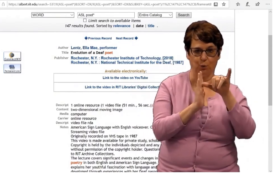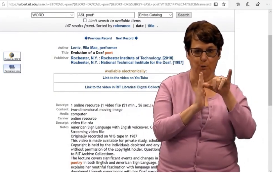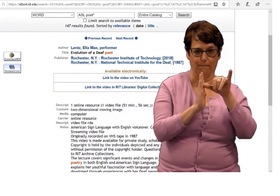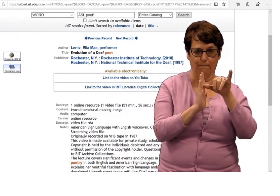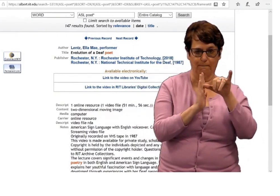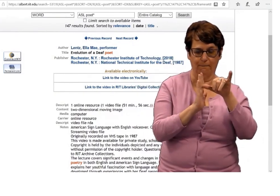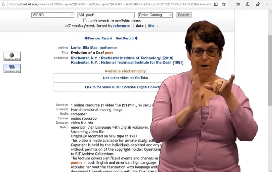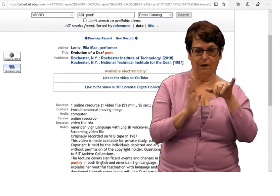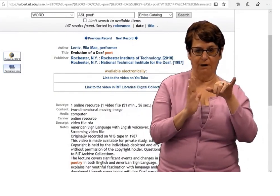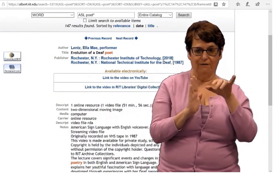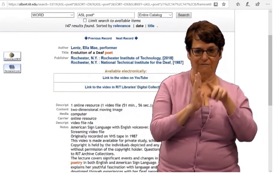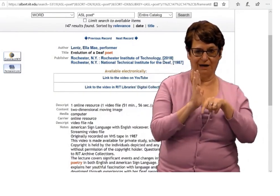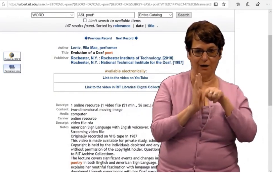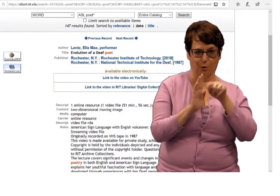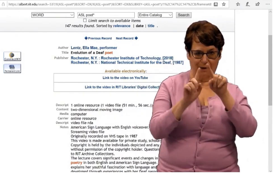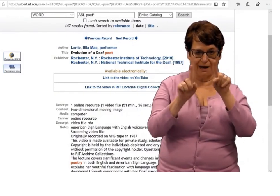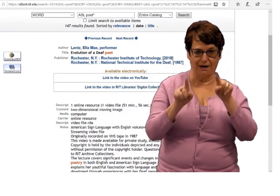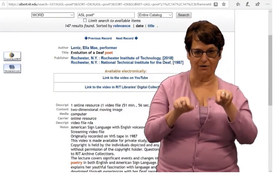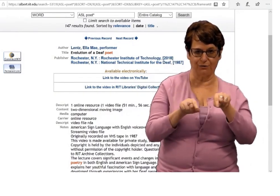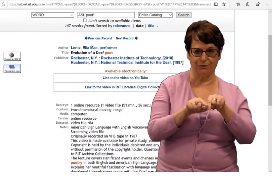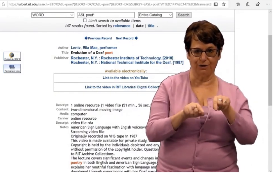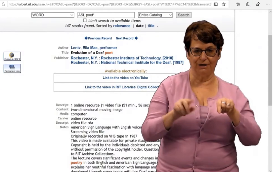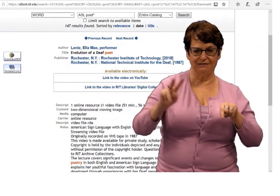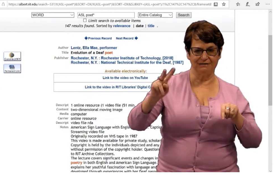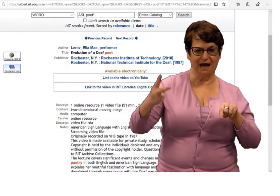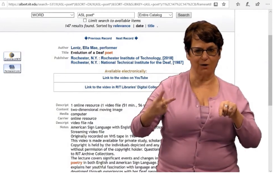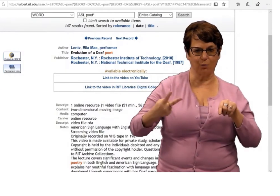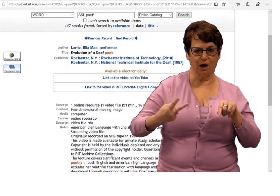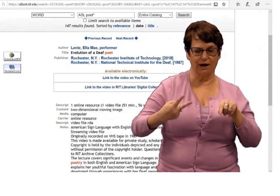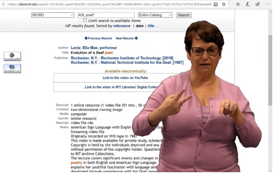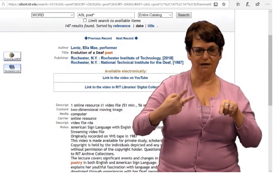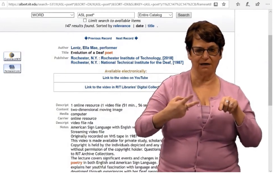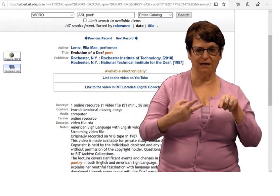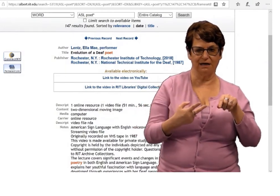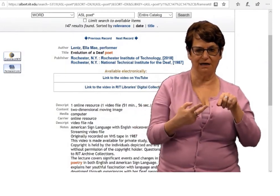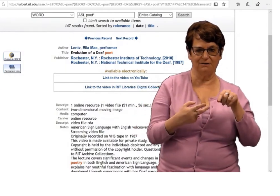The top link is the YouTube video page,